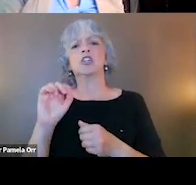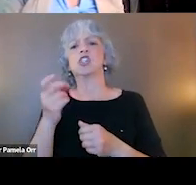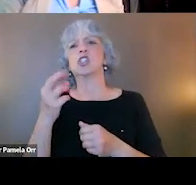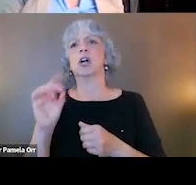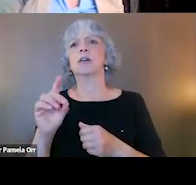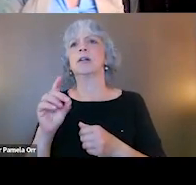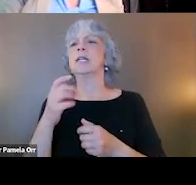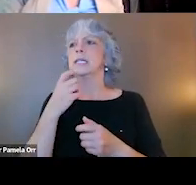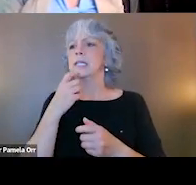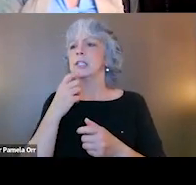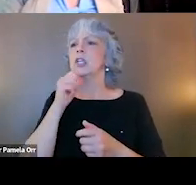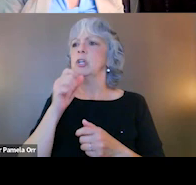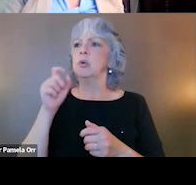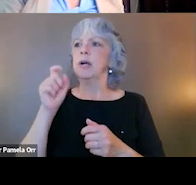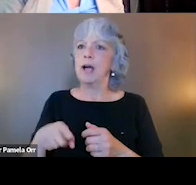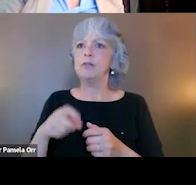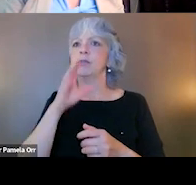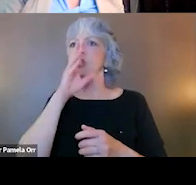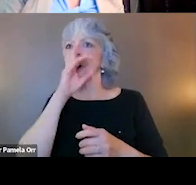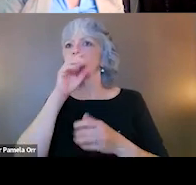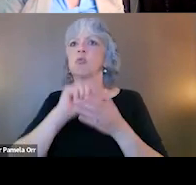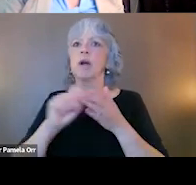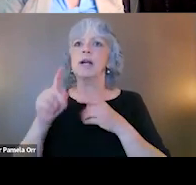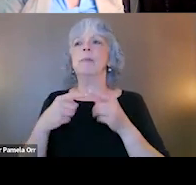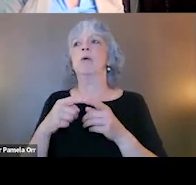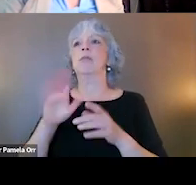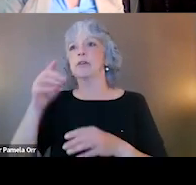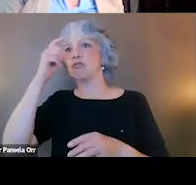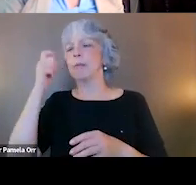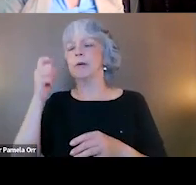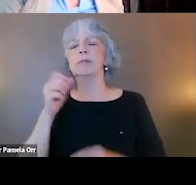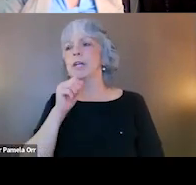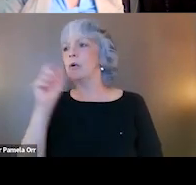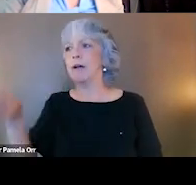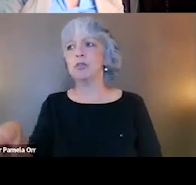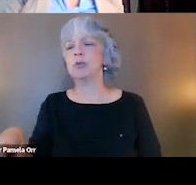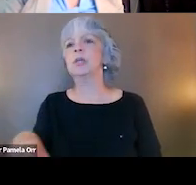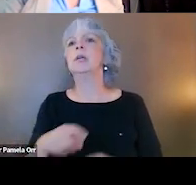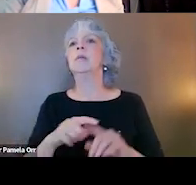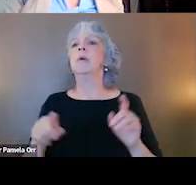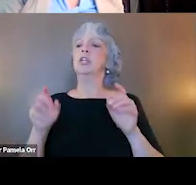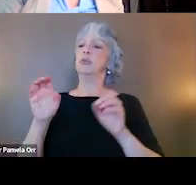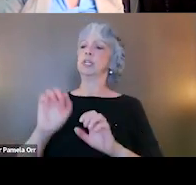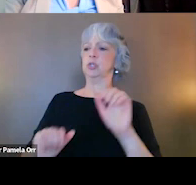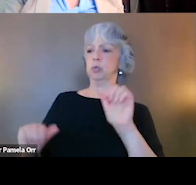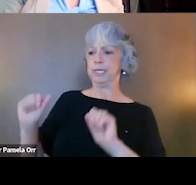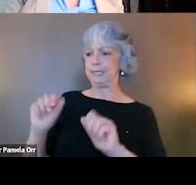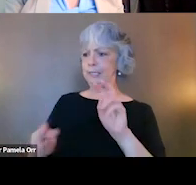Do they have to recount their trauma? Do they have to write about it or talk about it? And the answer is no. With an informed assessment. There are lots of treatment options available